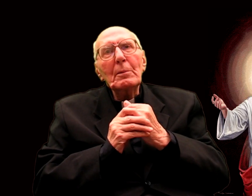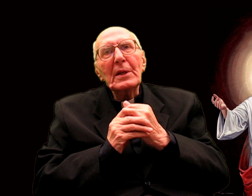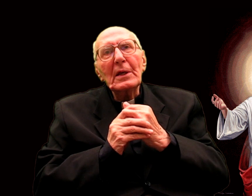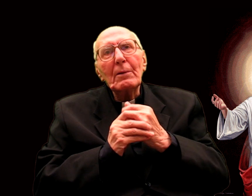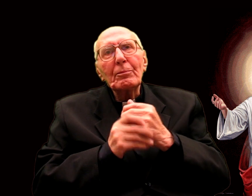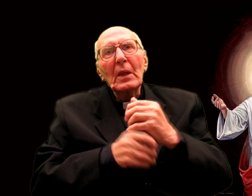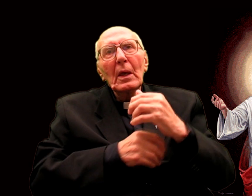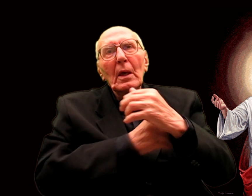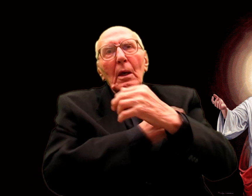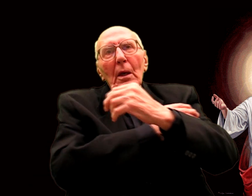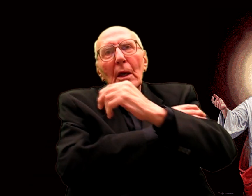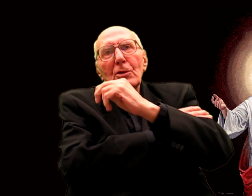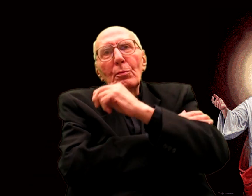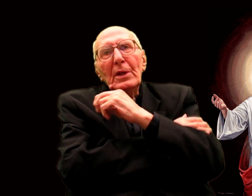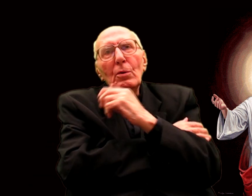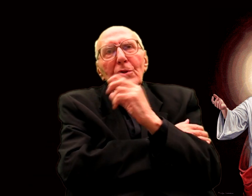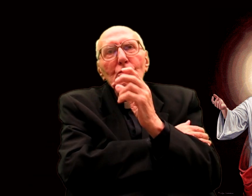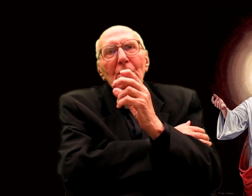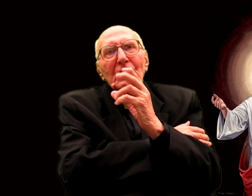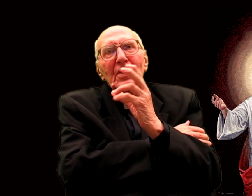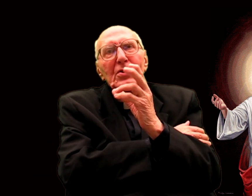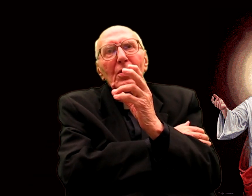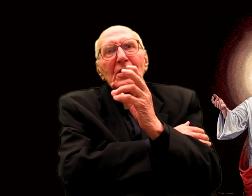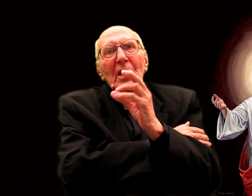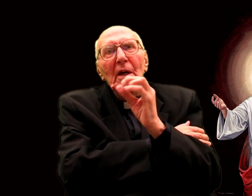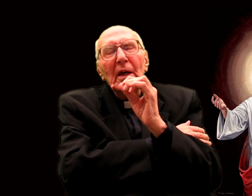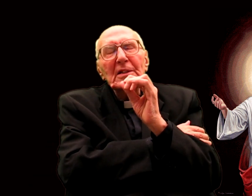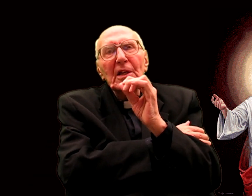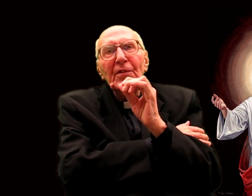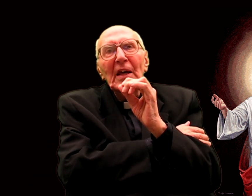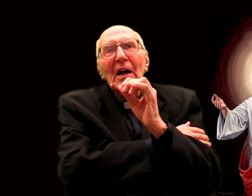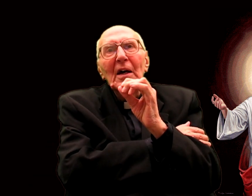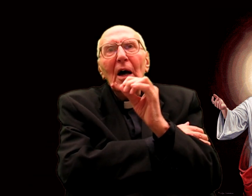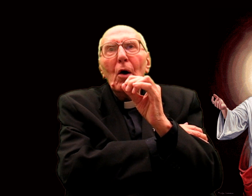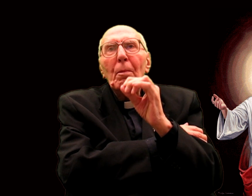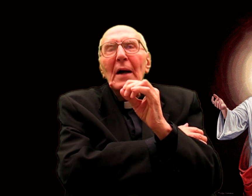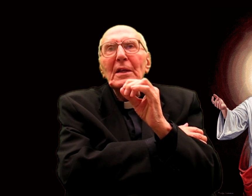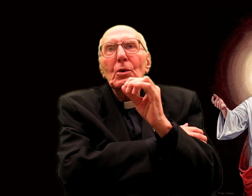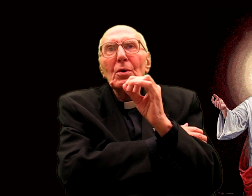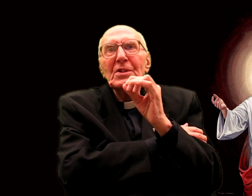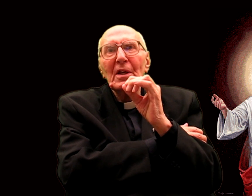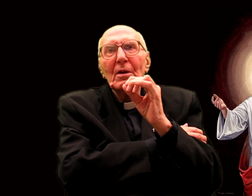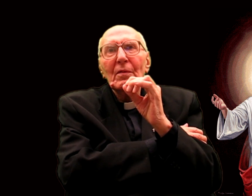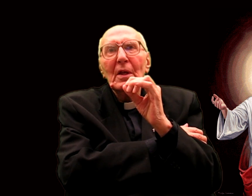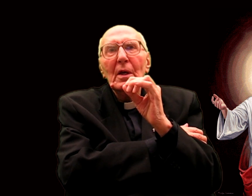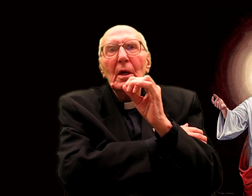Margaret Mary, summarizing his views, wrote to Father Croiset: